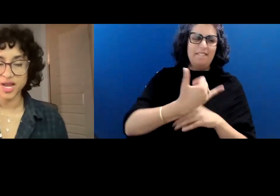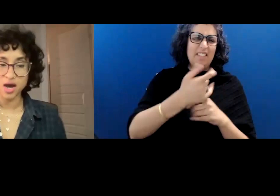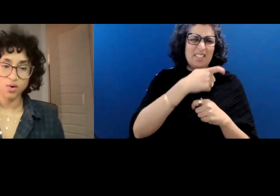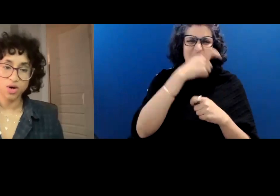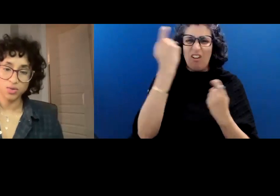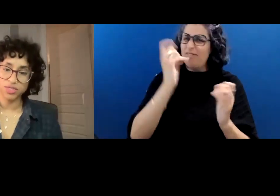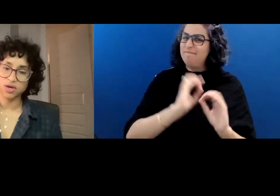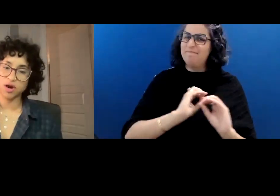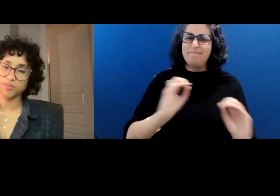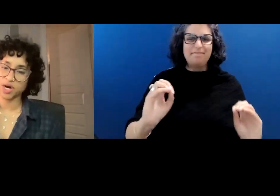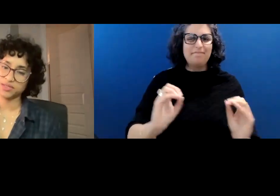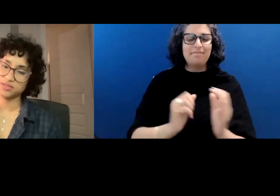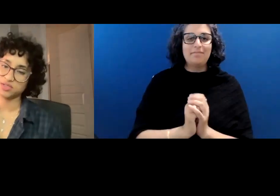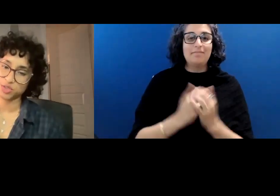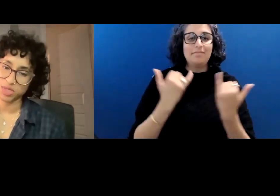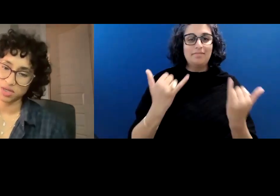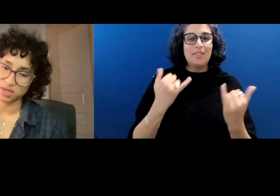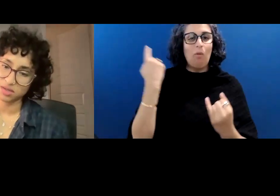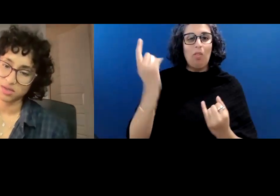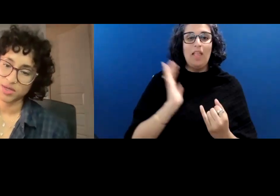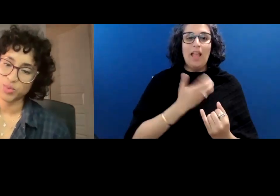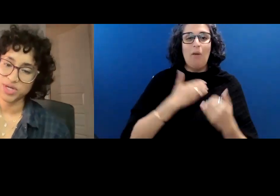For now only our bodies speak.